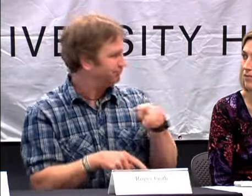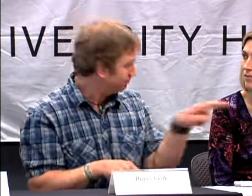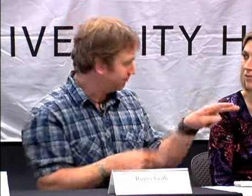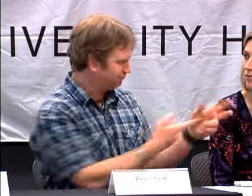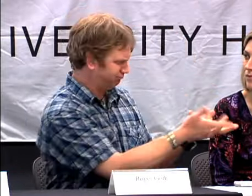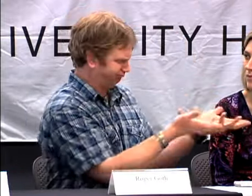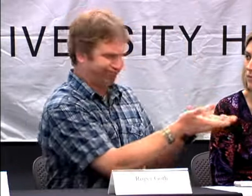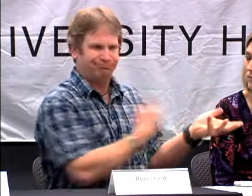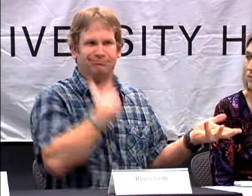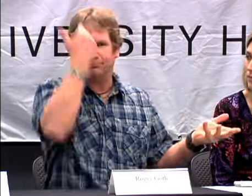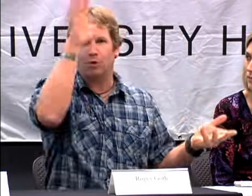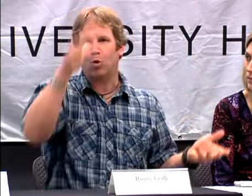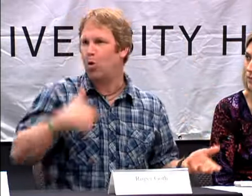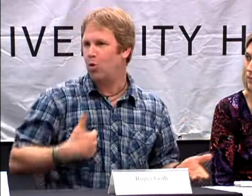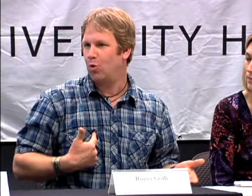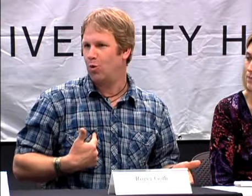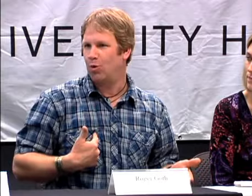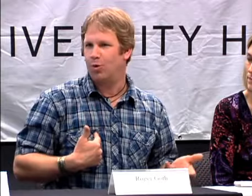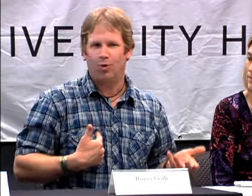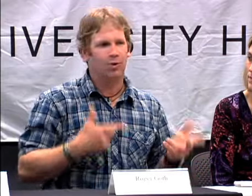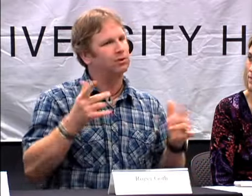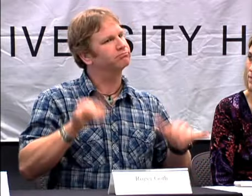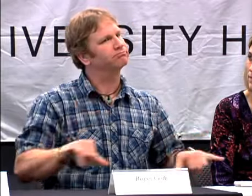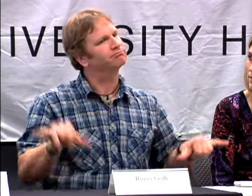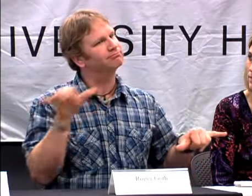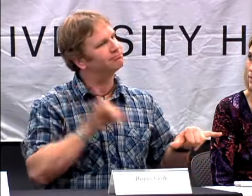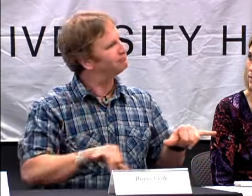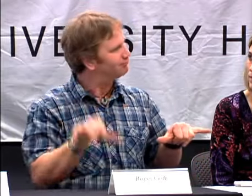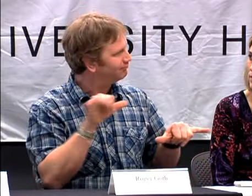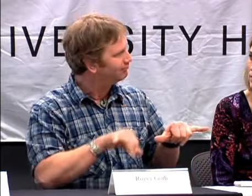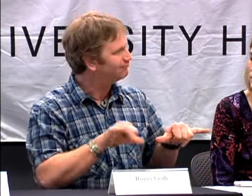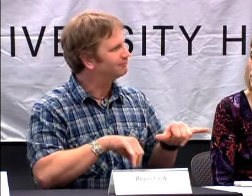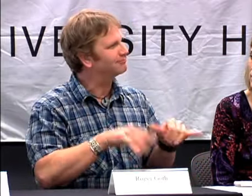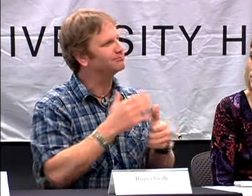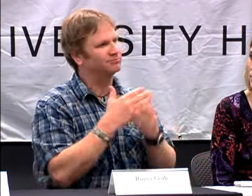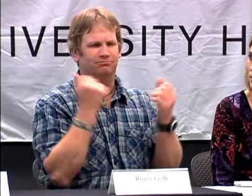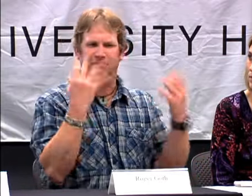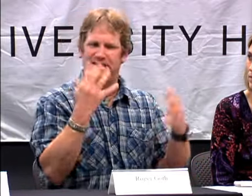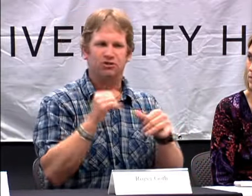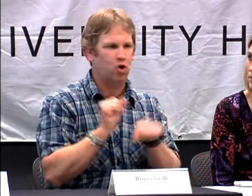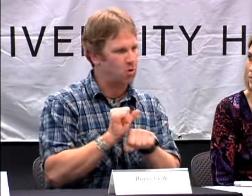COMMUNICATION. I DIDN'T WANT TO HAVE TO LOOK IN ALL DIRECTIONS AND THAT